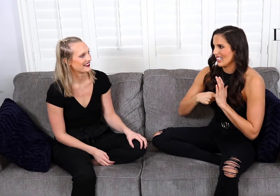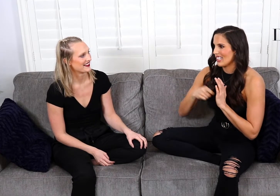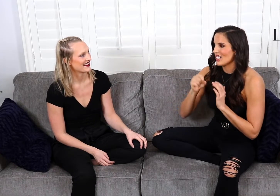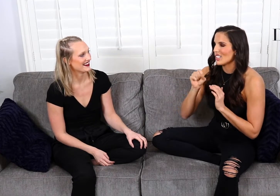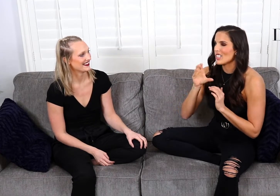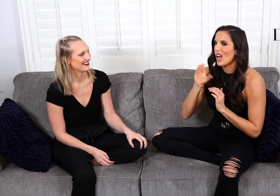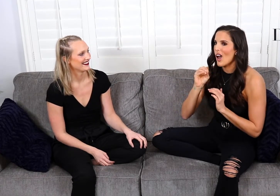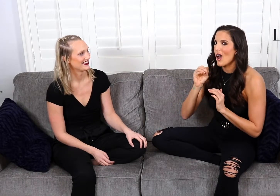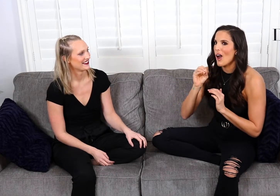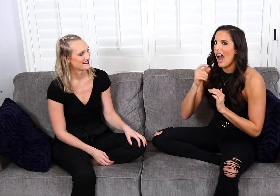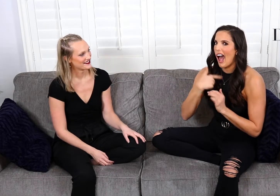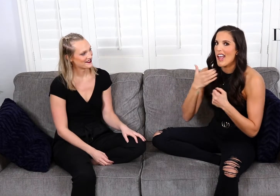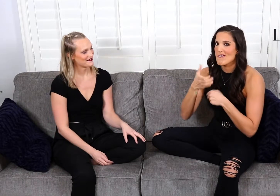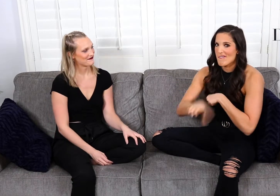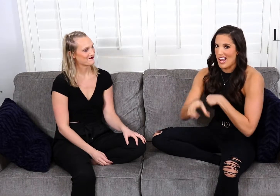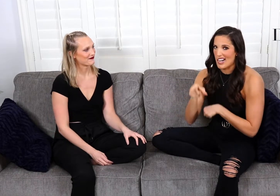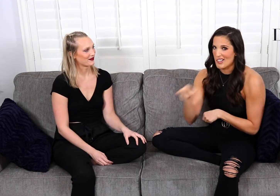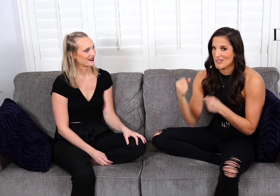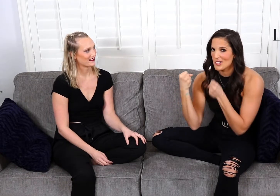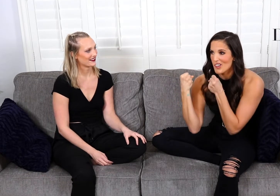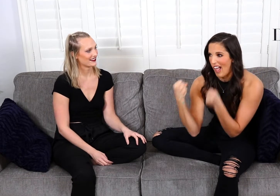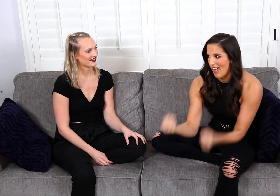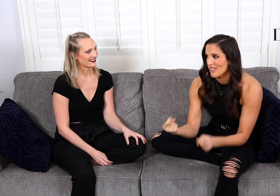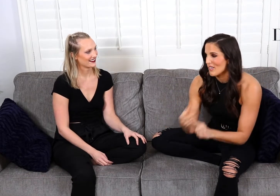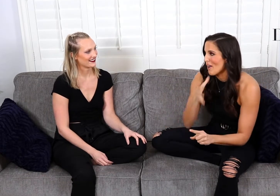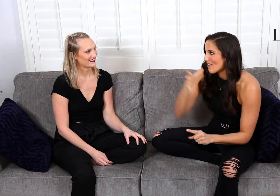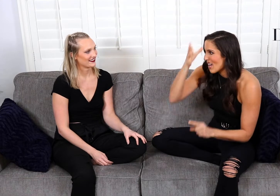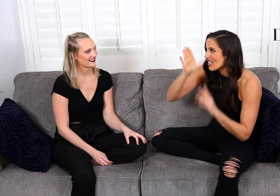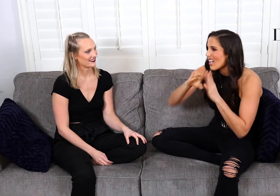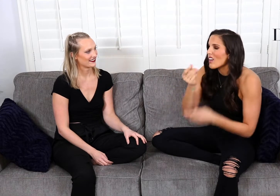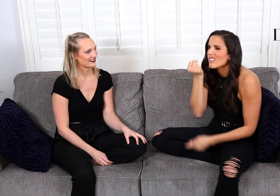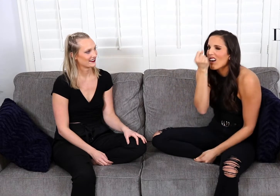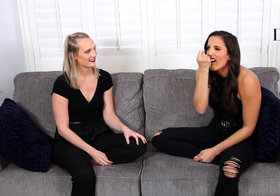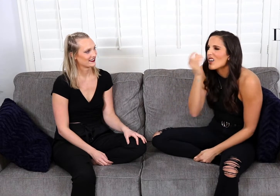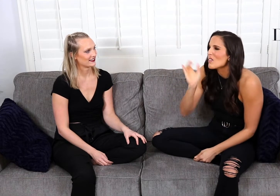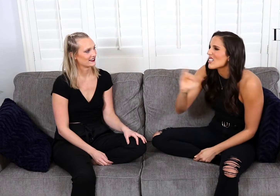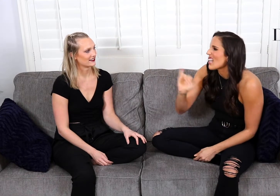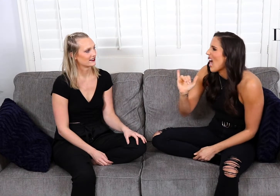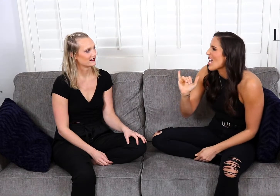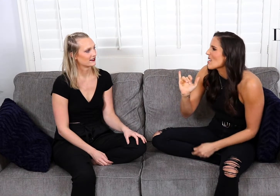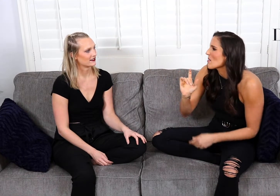So I made him drive me to my parents house and it was like